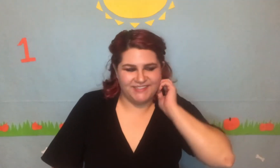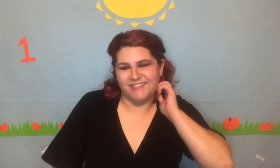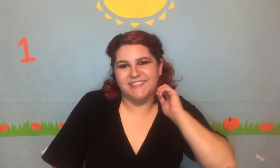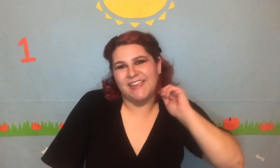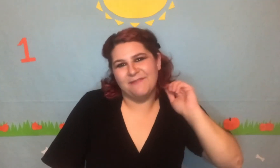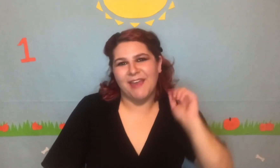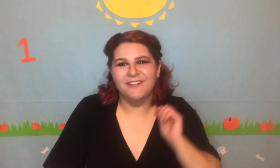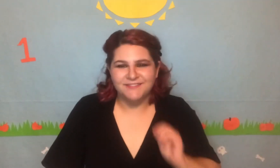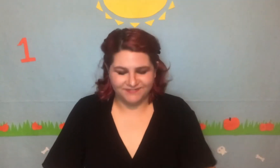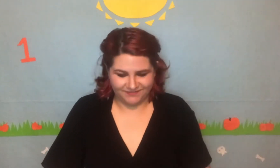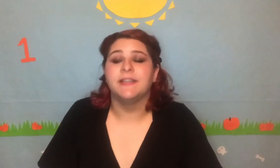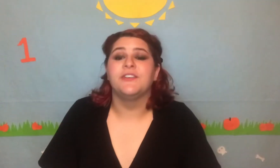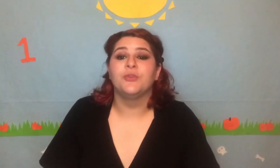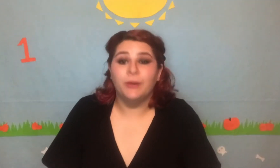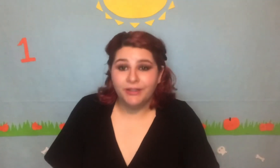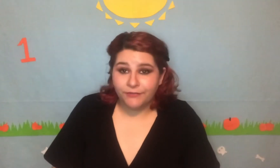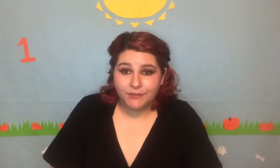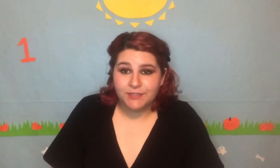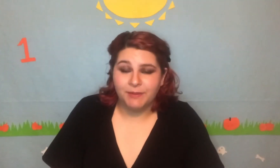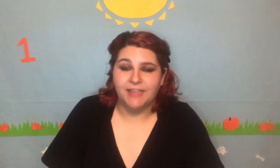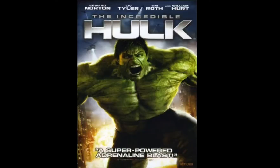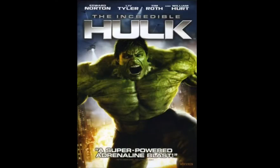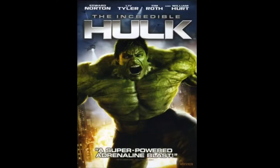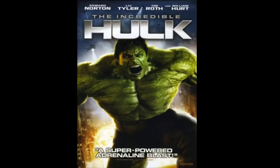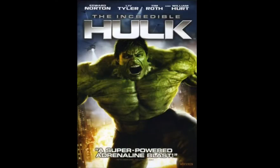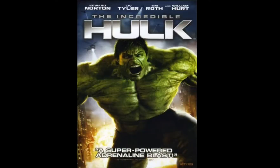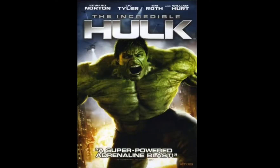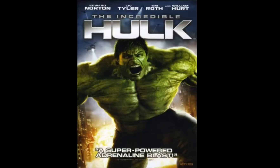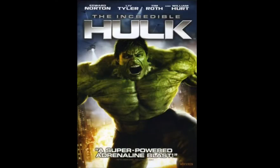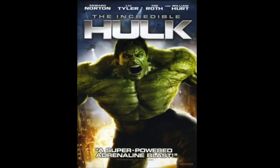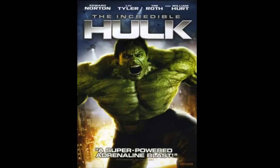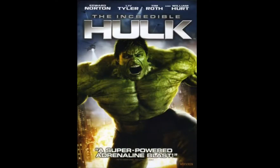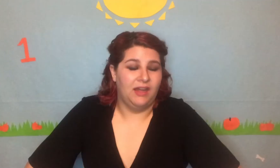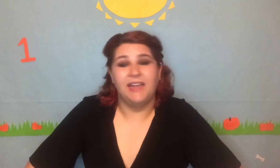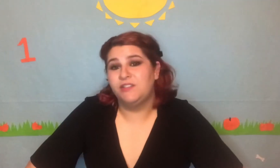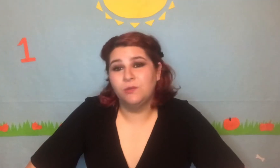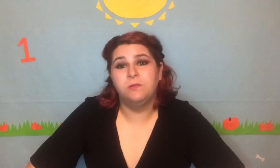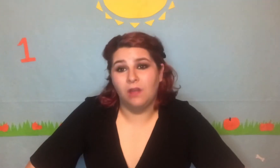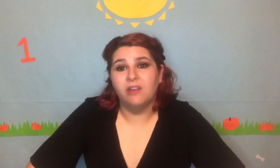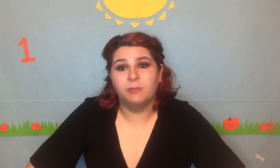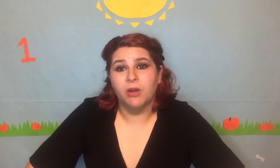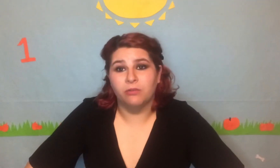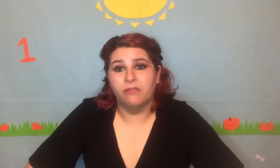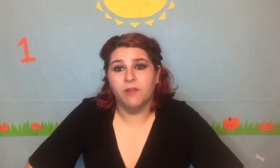since it came out. In 21st place is The Incredible Hulk. I do love Mark Ruffalo.